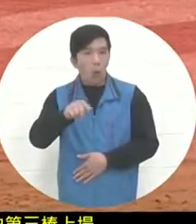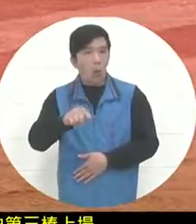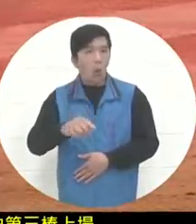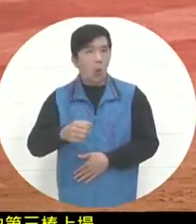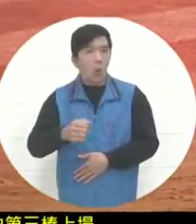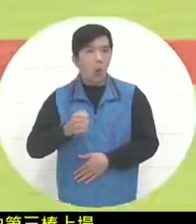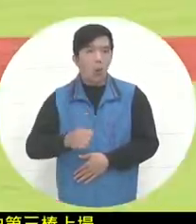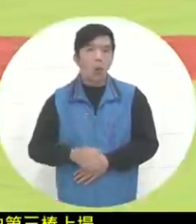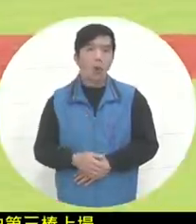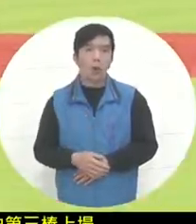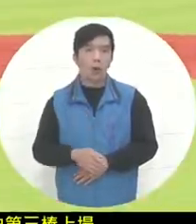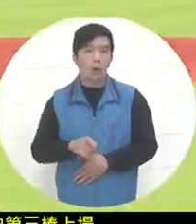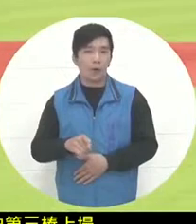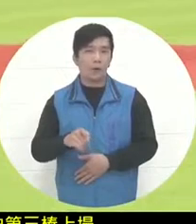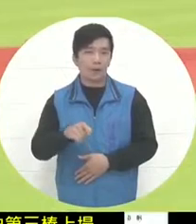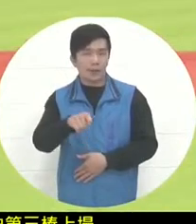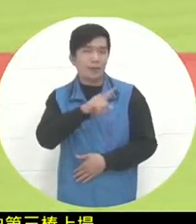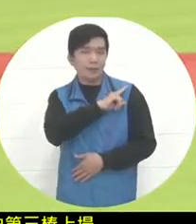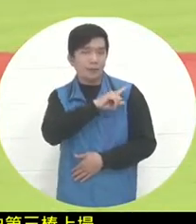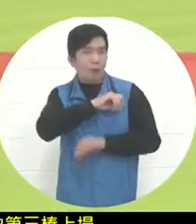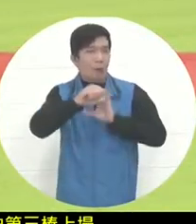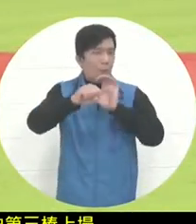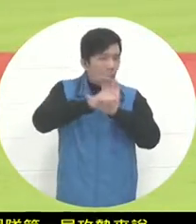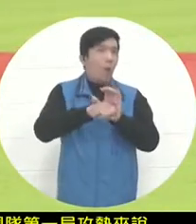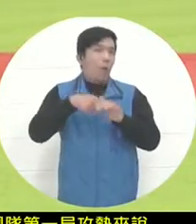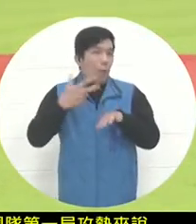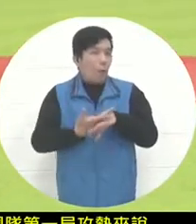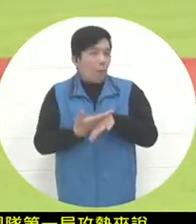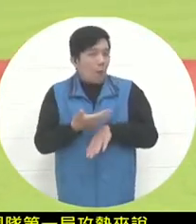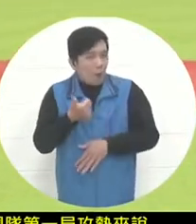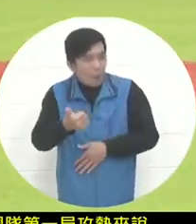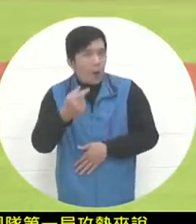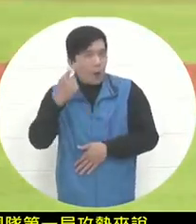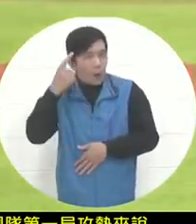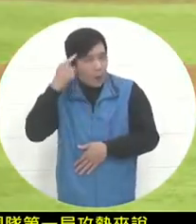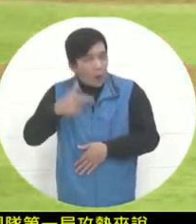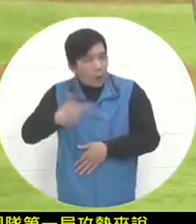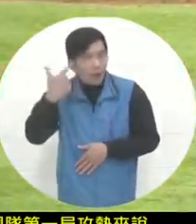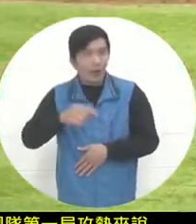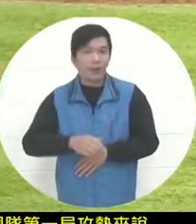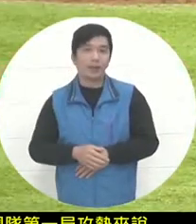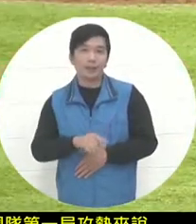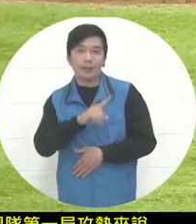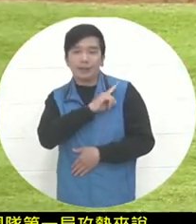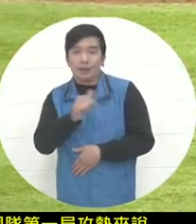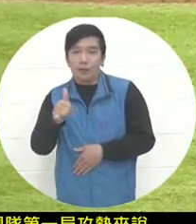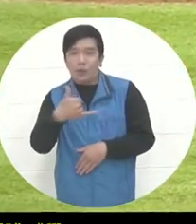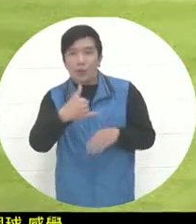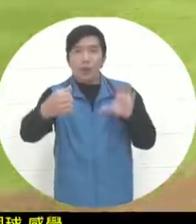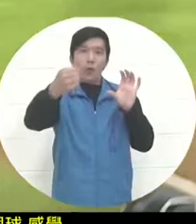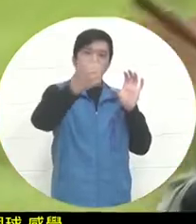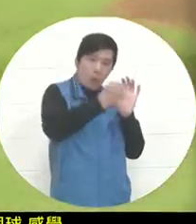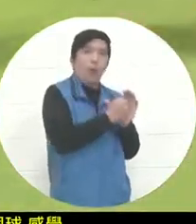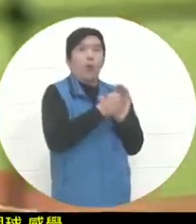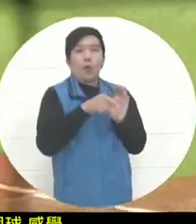The pitcher was really that good. This shot from Yishou is amazing. He demonstrated it to his teammates on how to handle the ball on the backhand side.